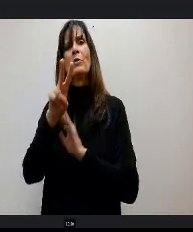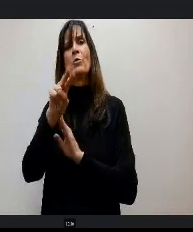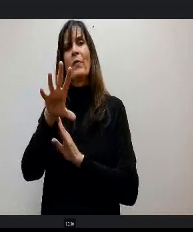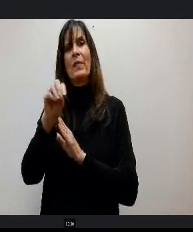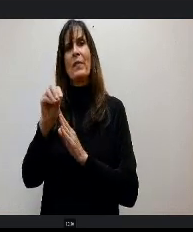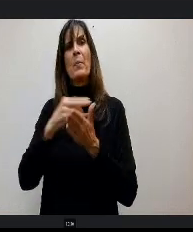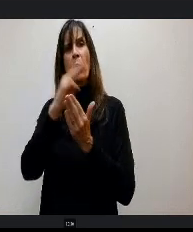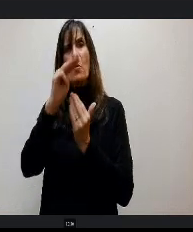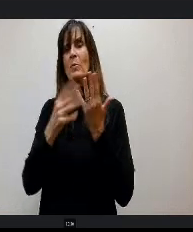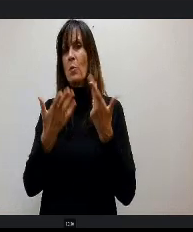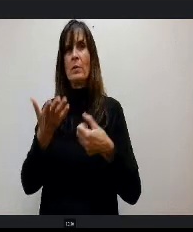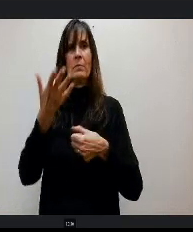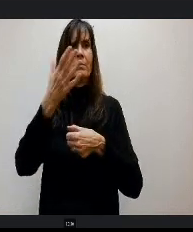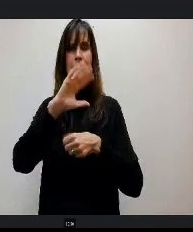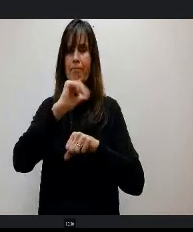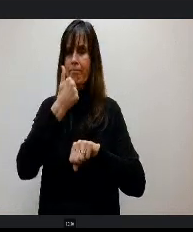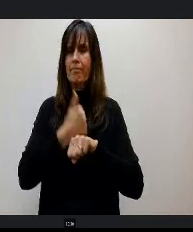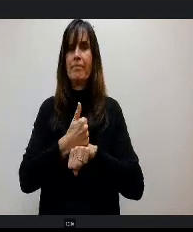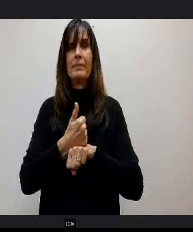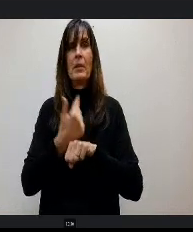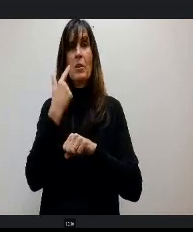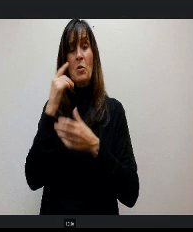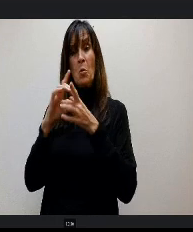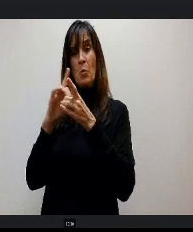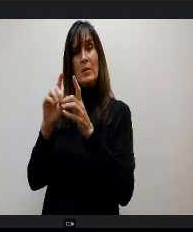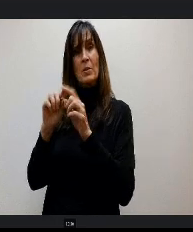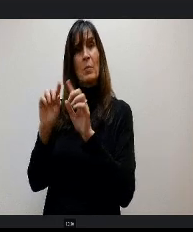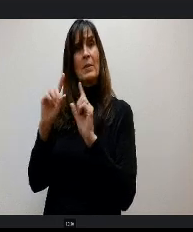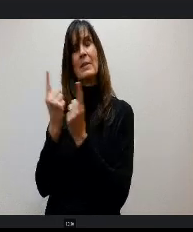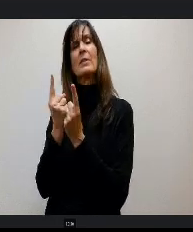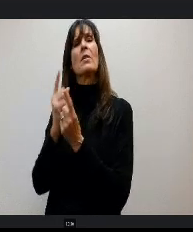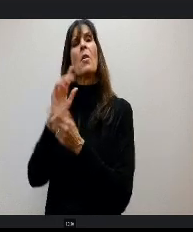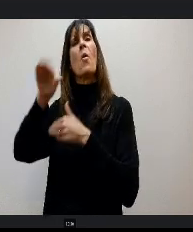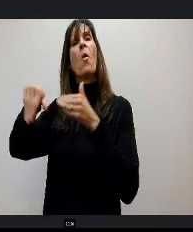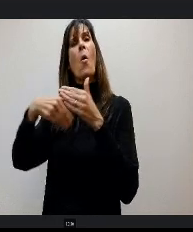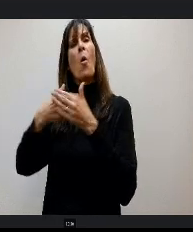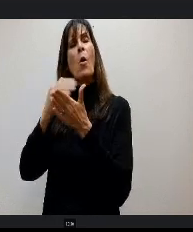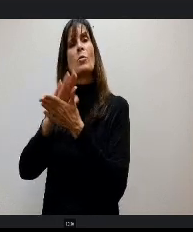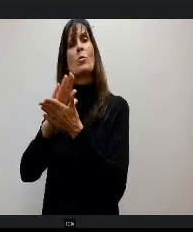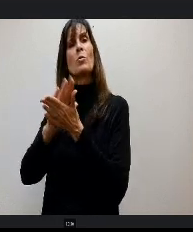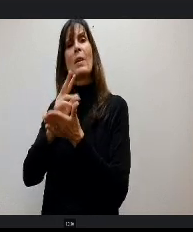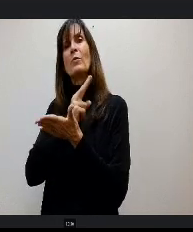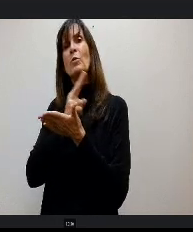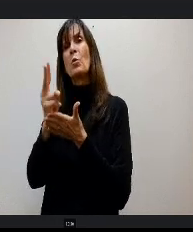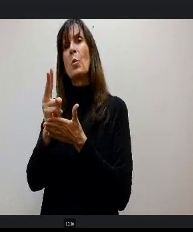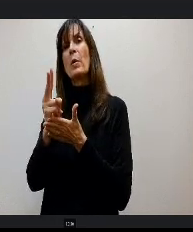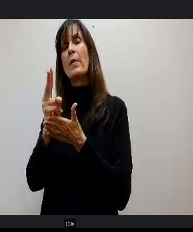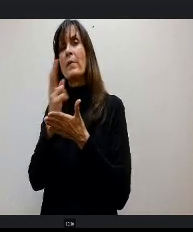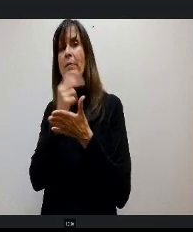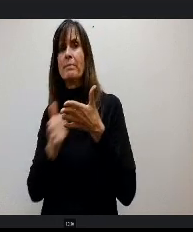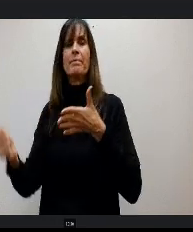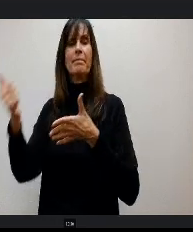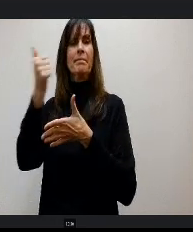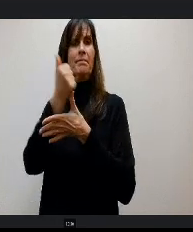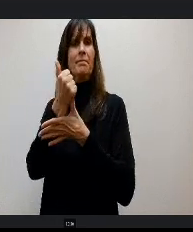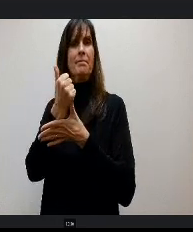Because of the relationship with the District all D20 0 schools get two weeks of priority booking over any other district